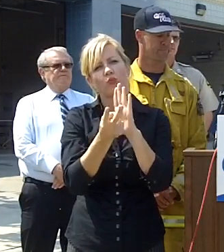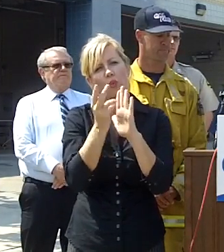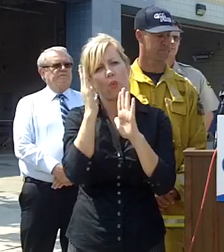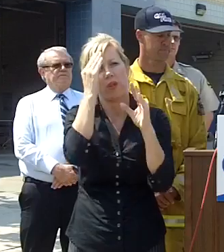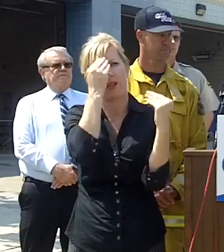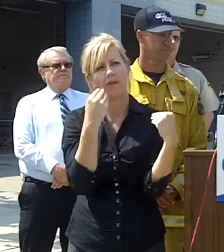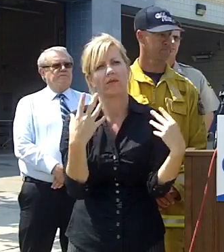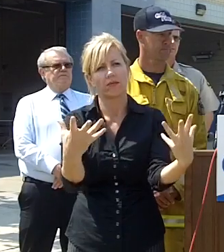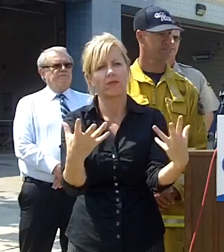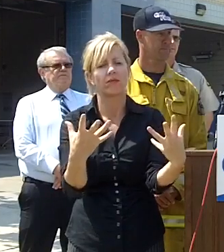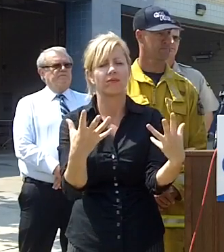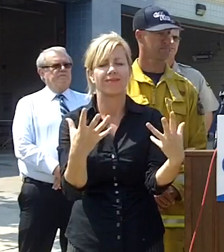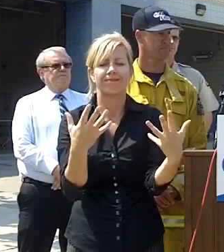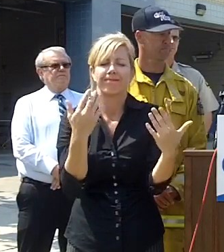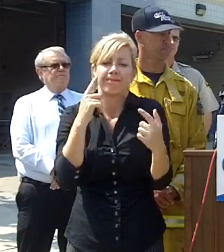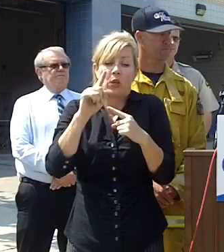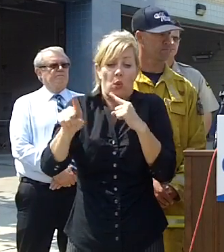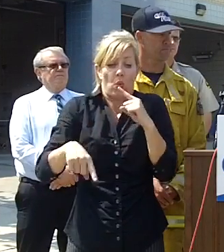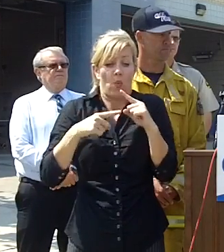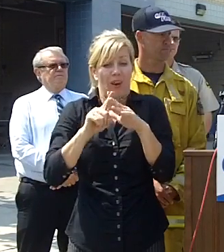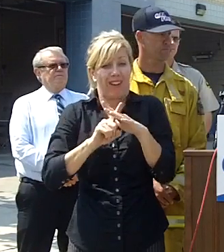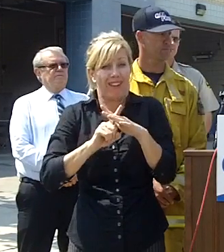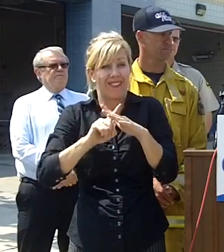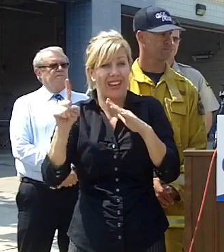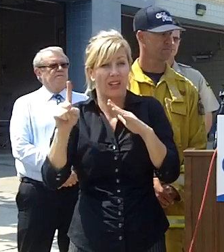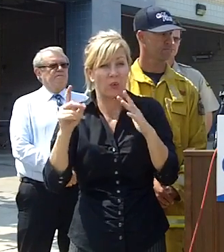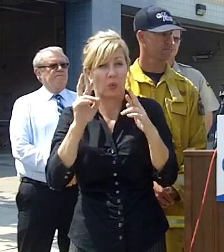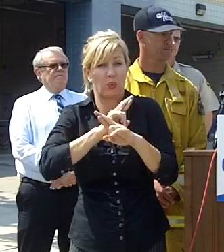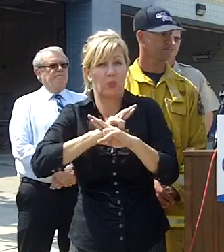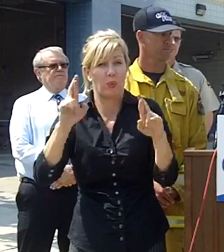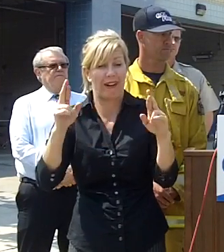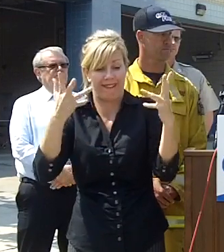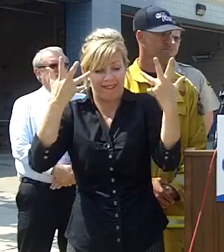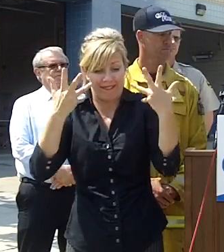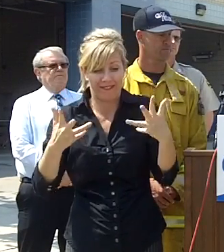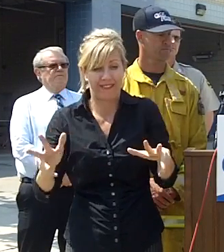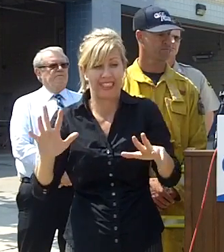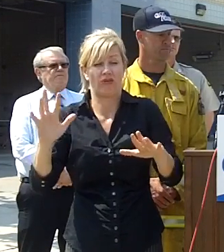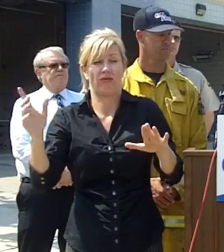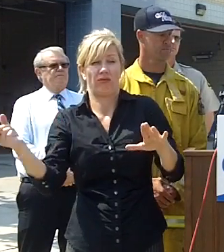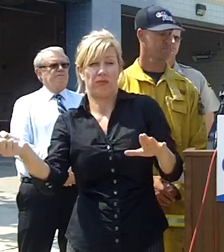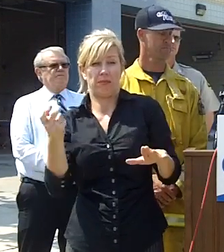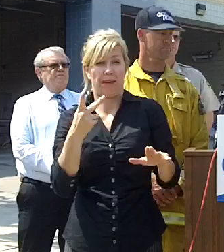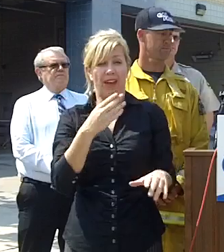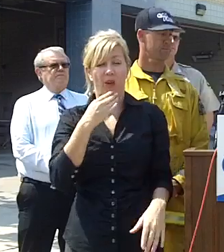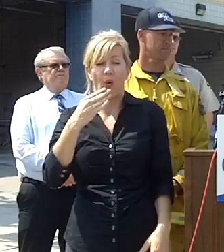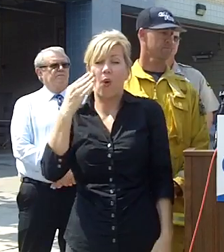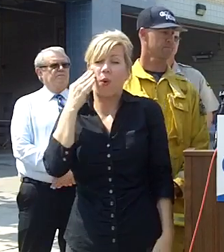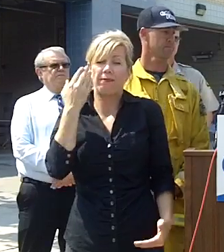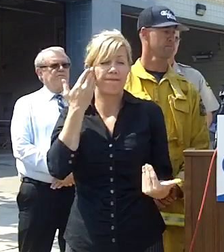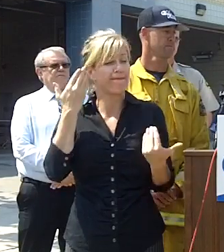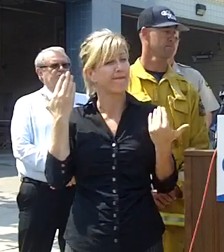hard to say when evacuations will be lifted on this fire there is still as I look over